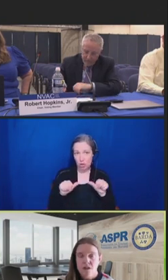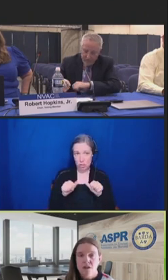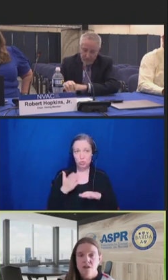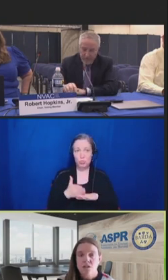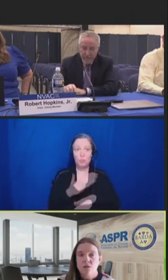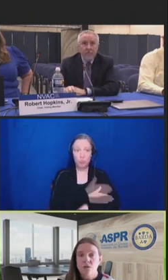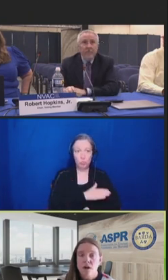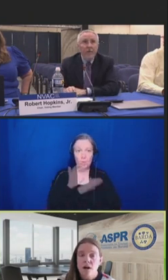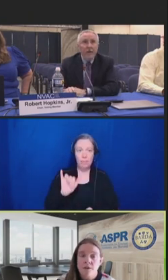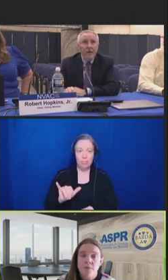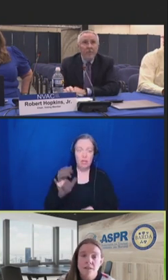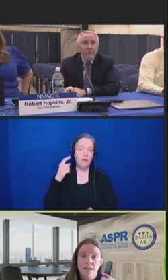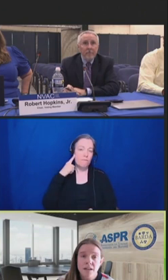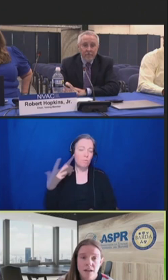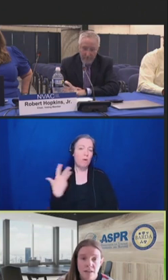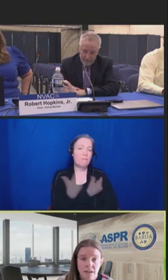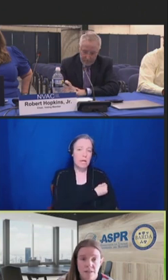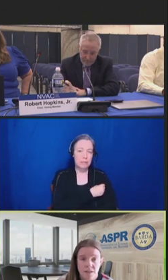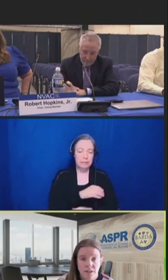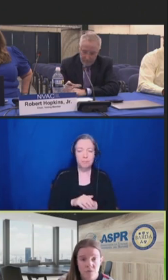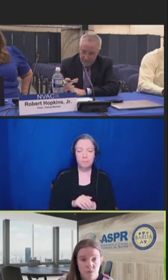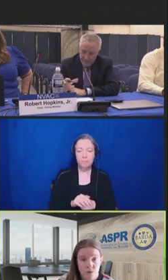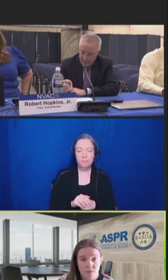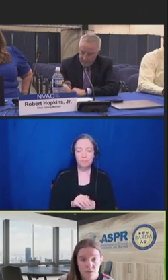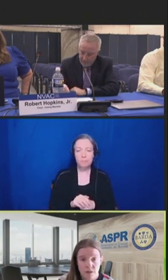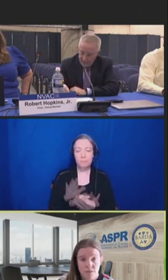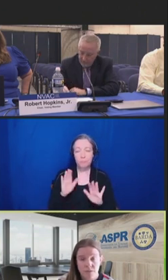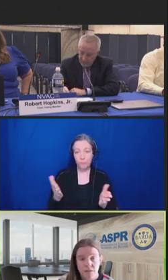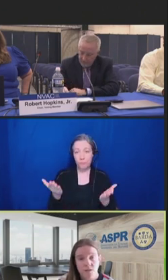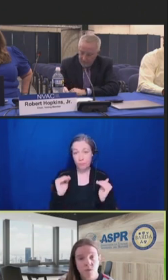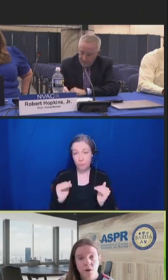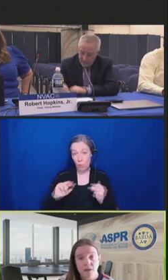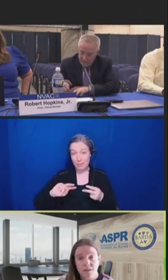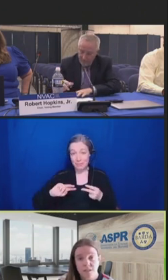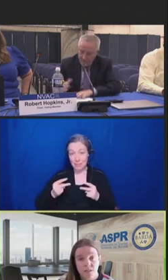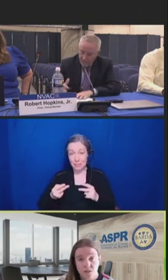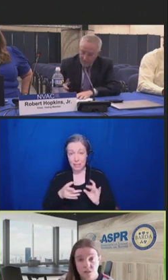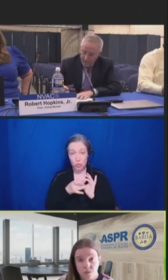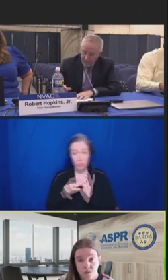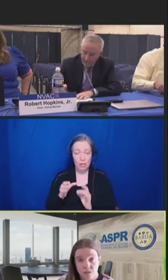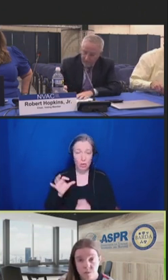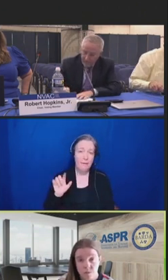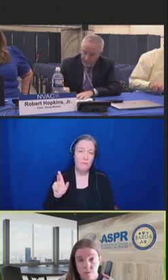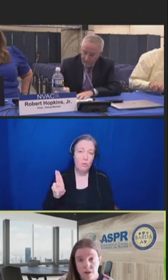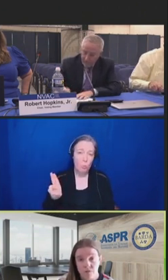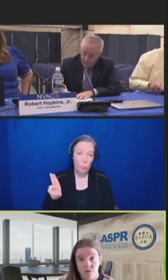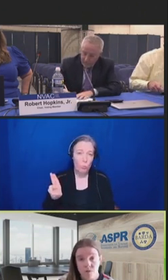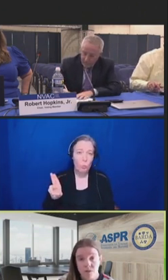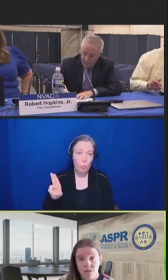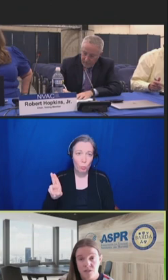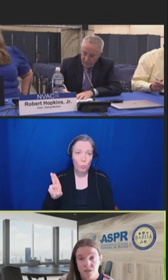So, a second highlight is on the influenza front. So, BARDA continues its work to be prepared for a potential influenza pandemic in light